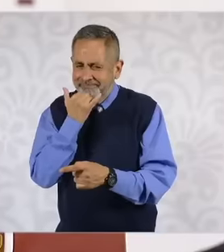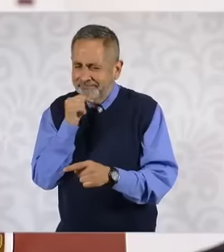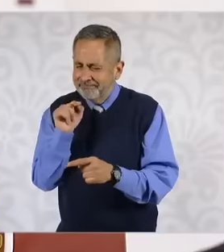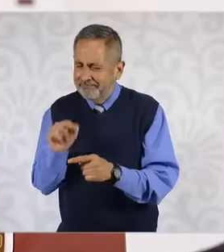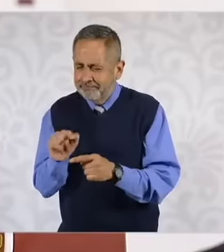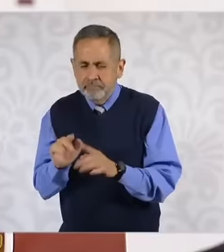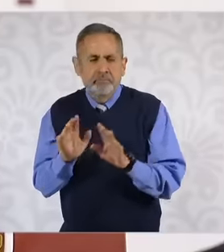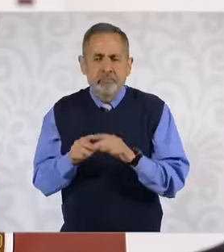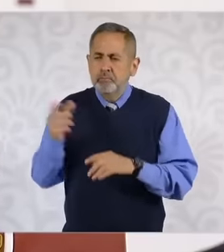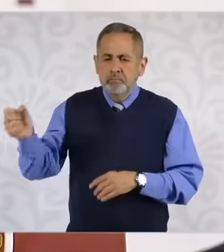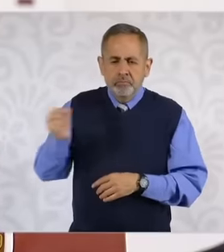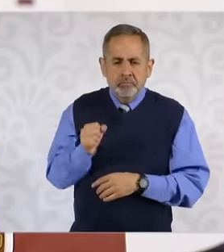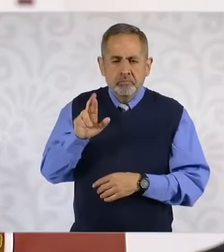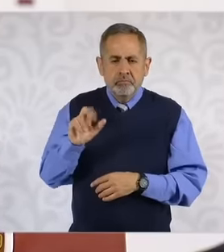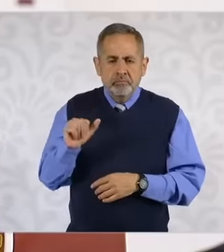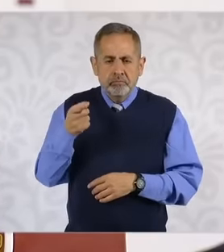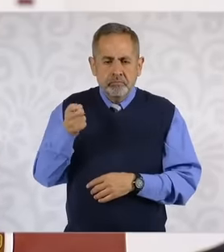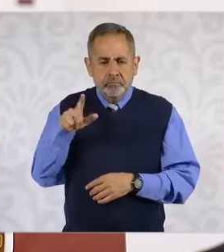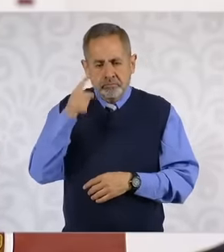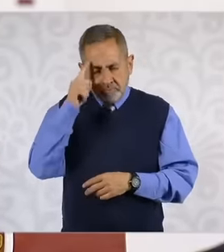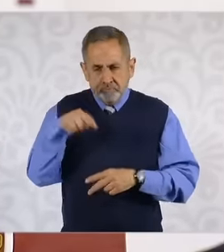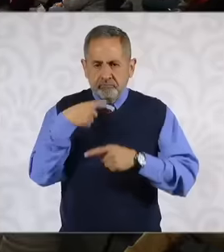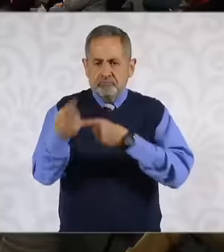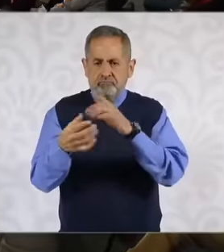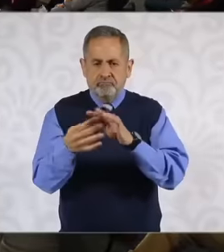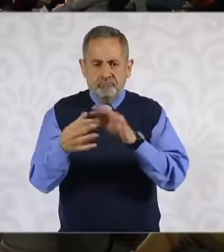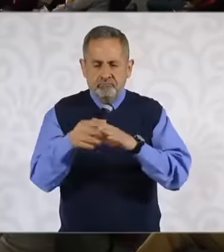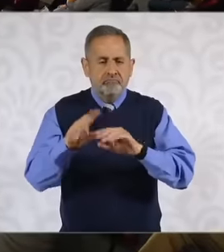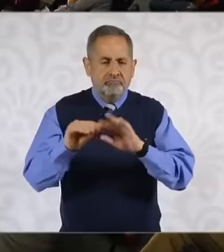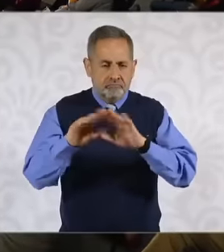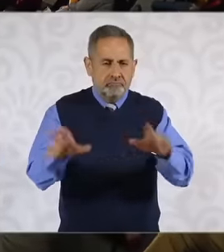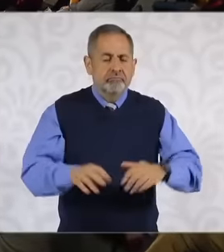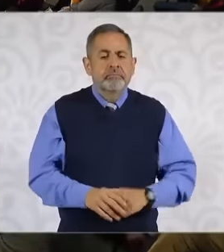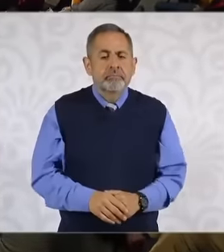come to talk about the career civil service and that's it. Taking advantage of the fact that the secretary of the SE is here